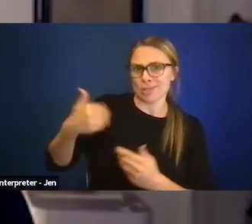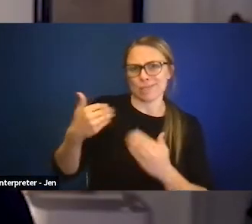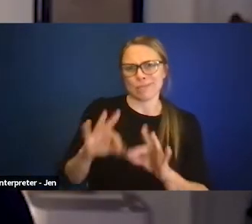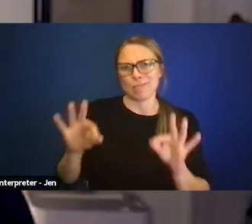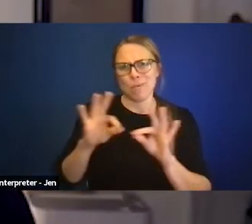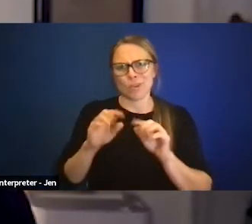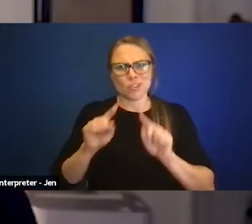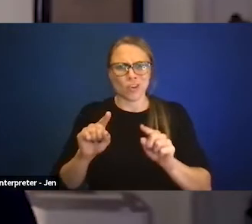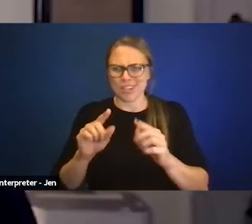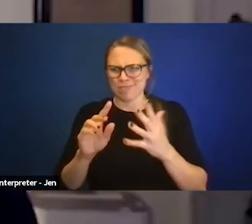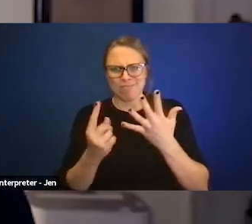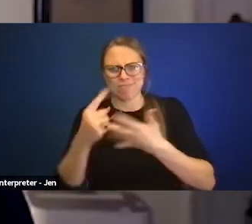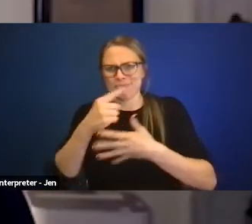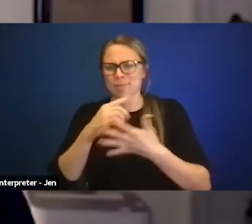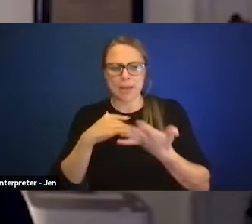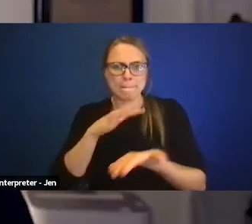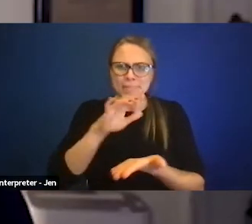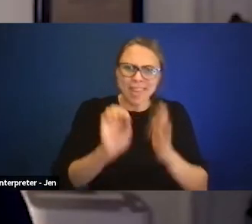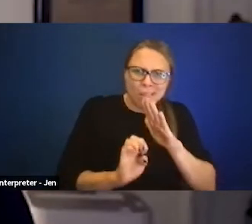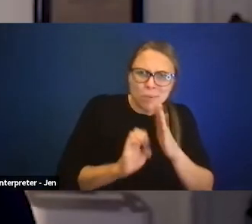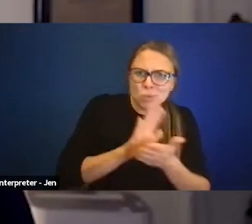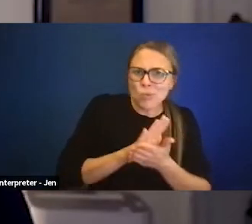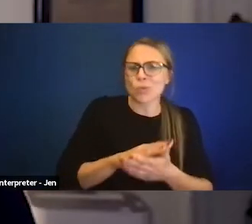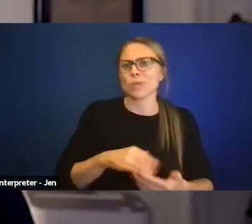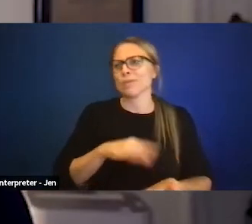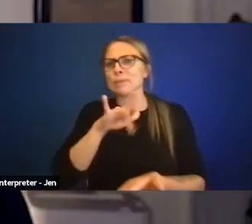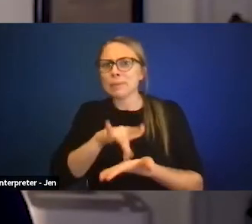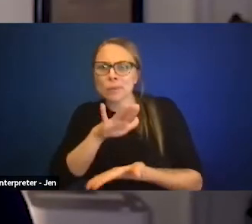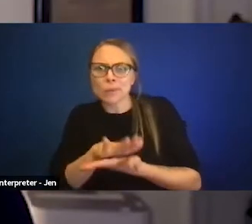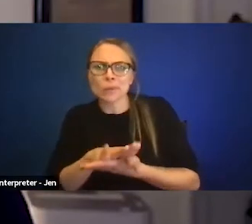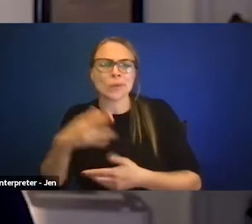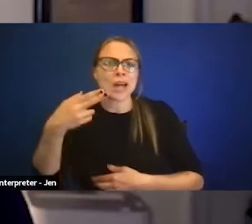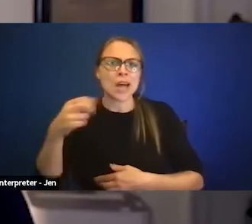middle school, high school, even early childhood. What are the books that are in the library?